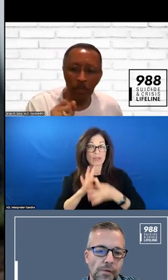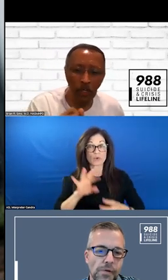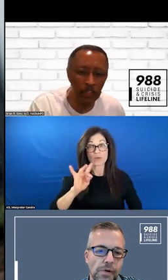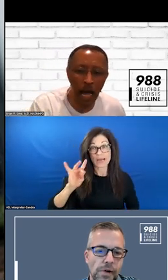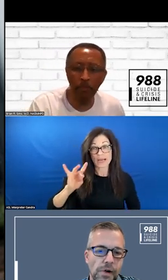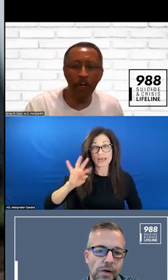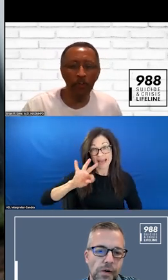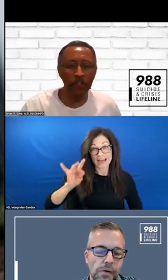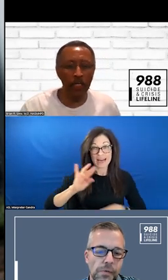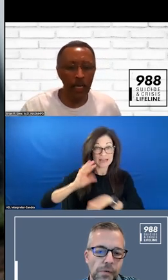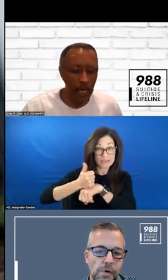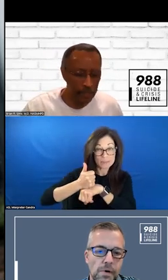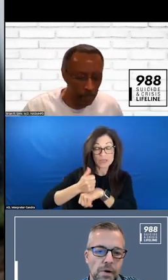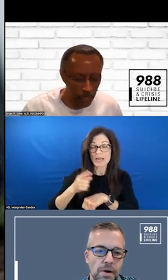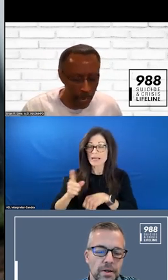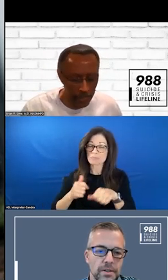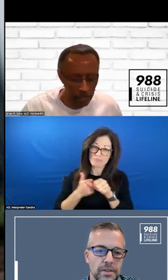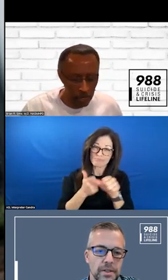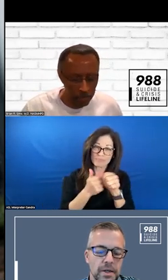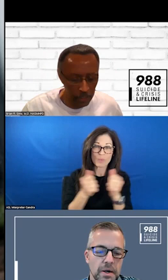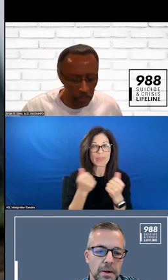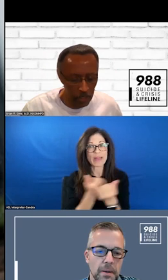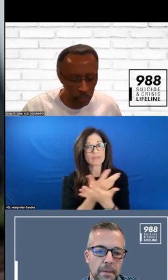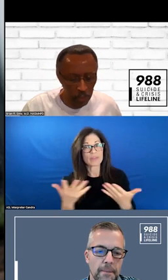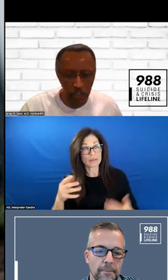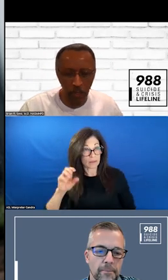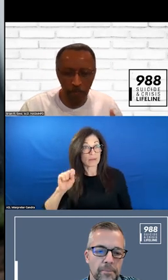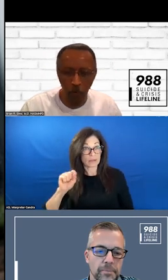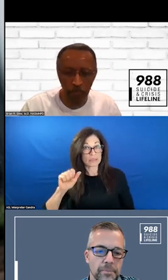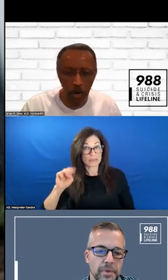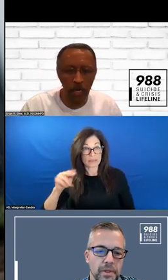988 AND ON TOP OF EVERYTHING AND SAMHSA HAS BEEN IN THE FOREFRONT